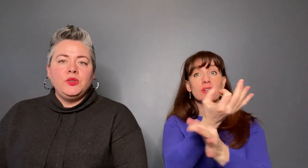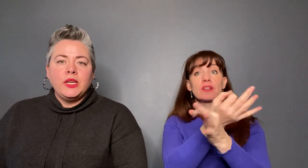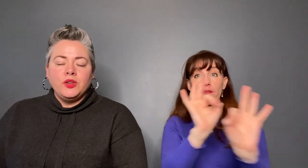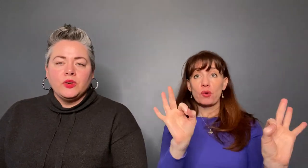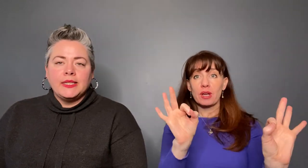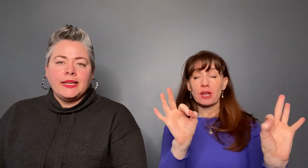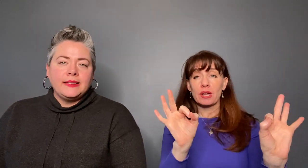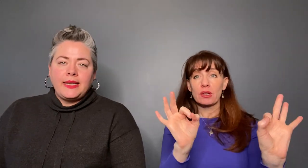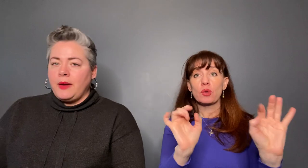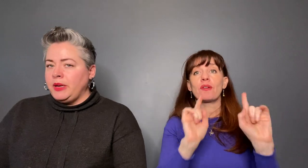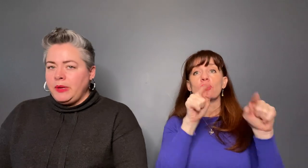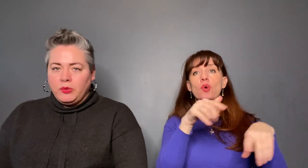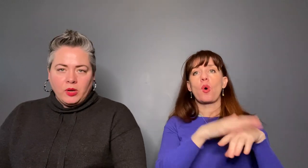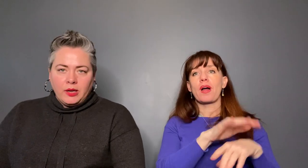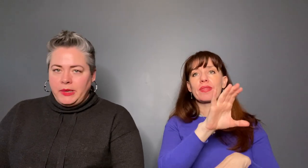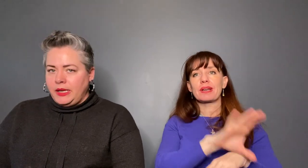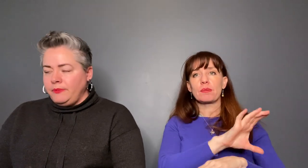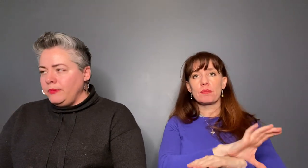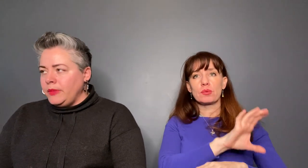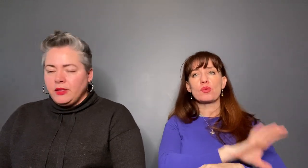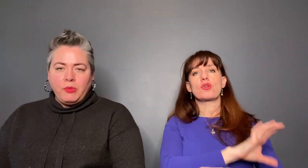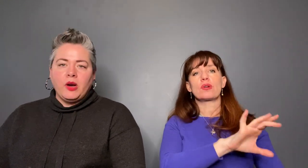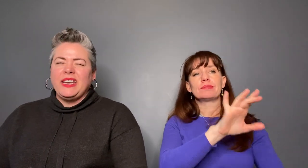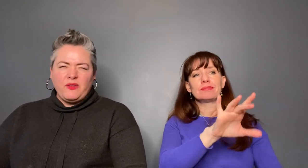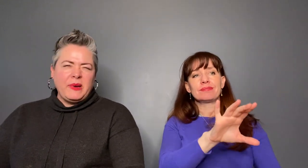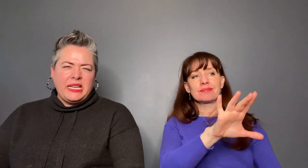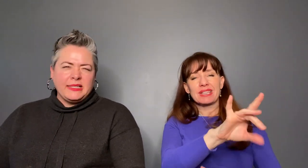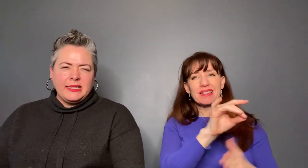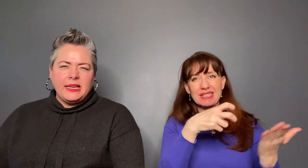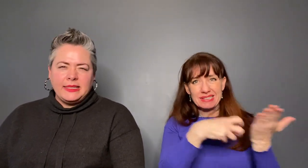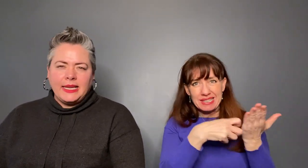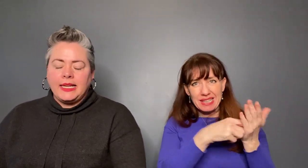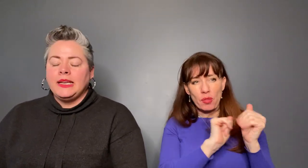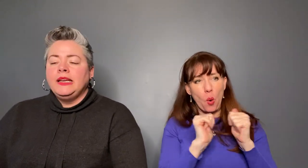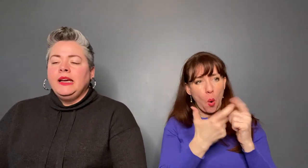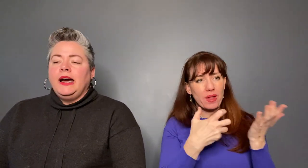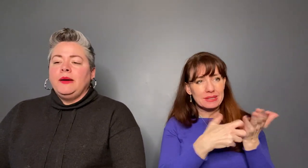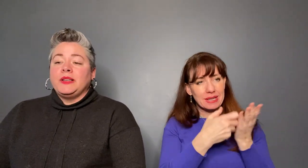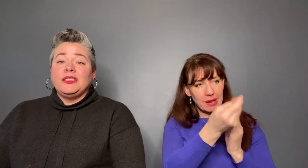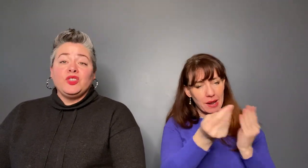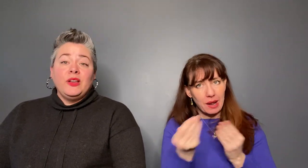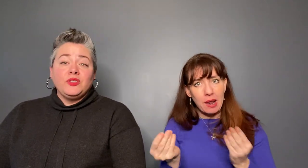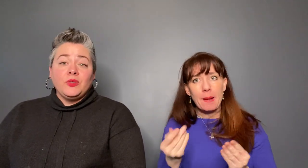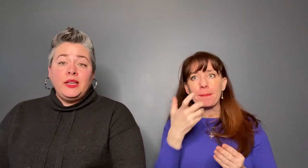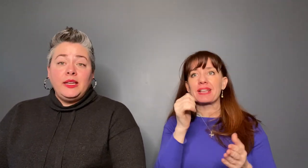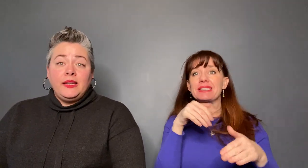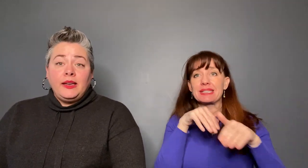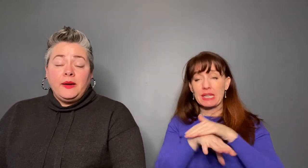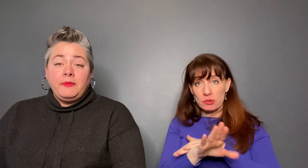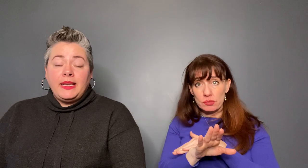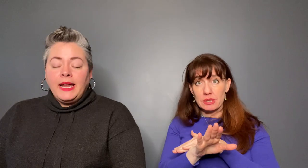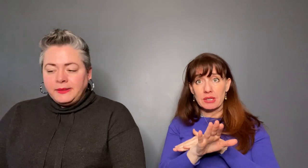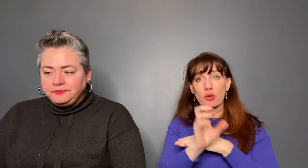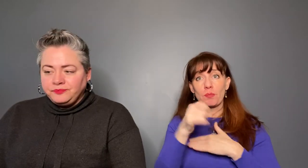you get your tickets, how many people are going to be in the party, everybody gets a ticket because that's your entry